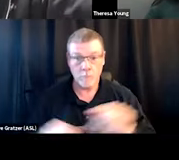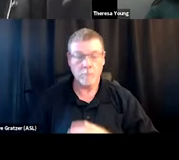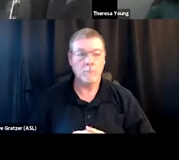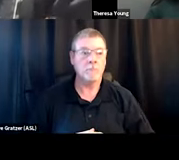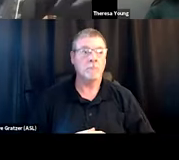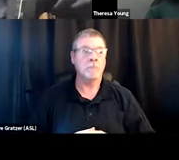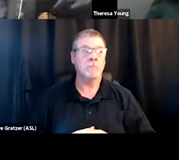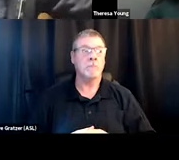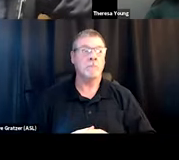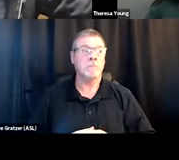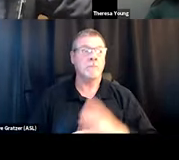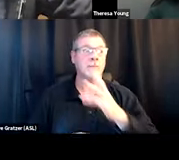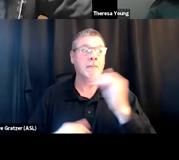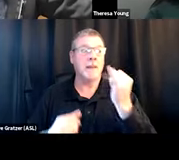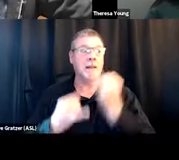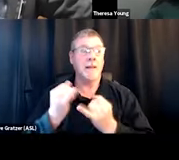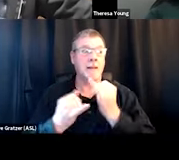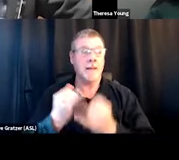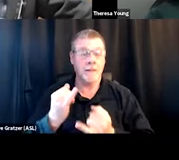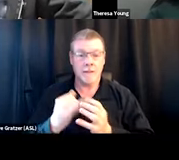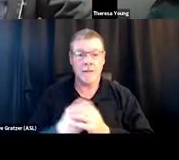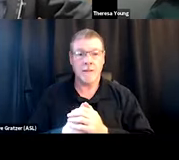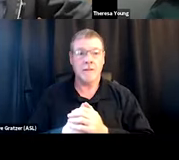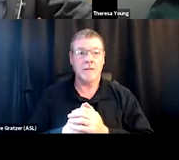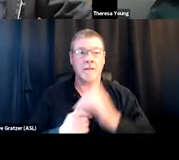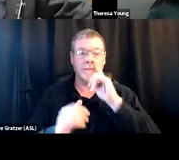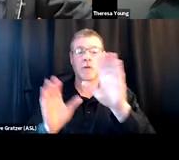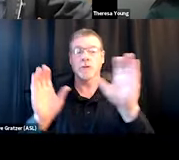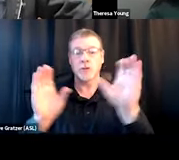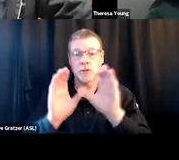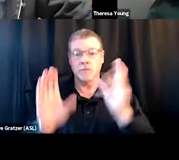And lastly, for your certificate of participation,